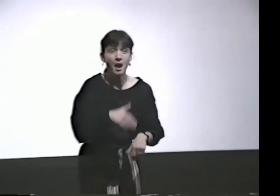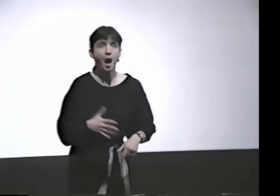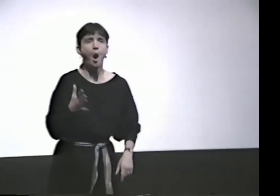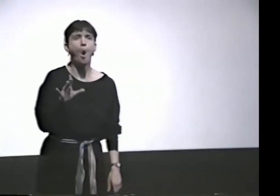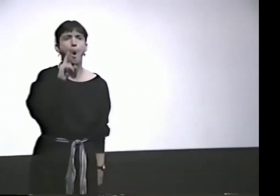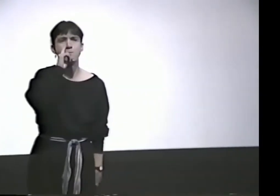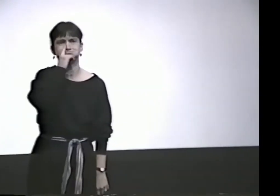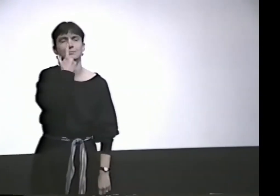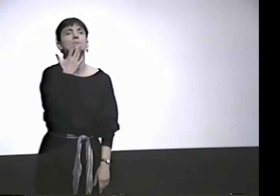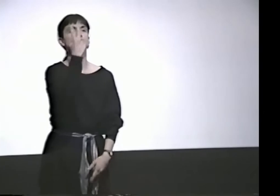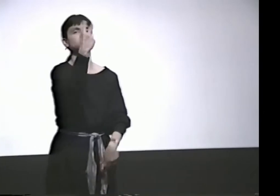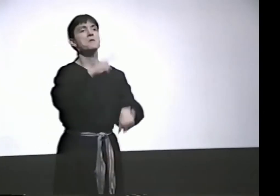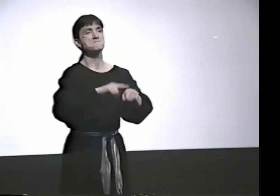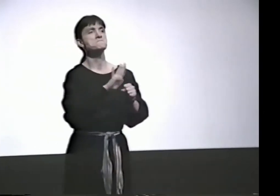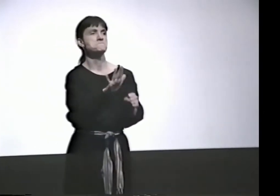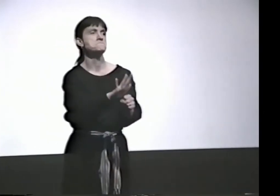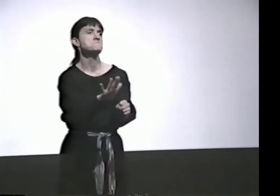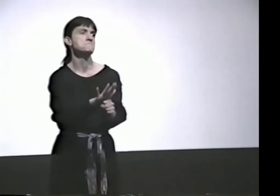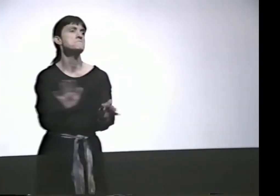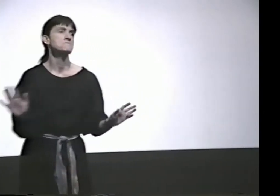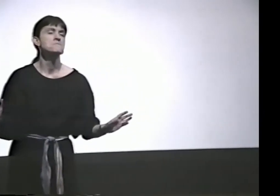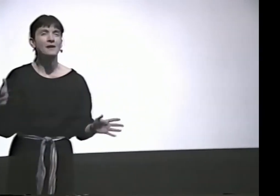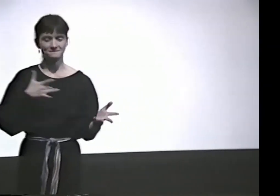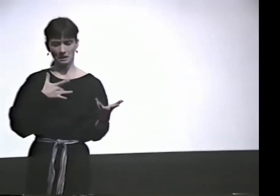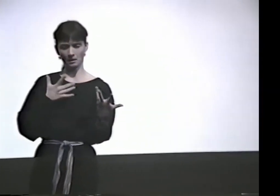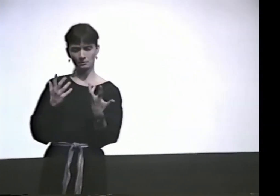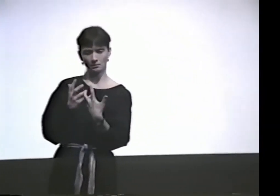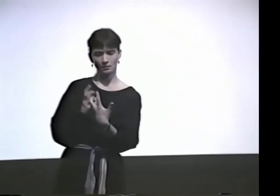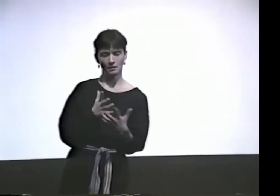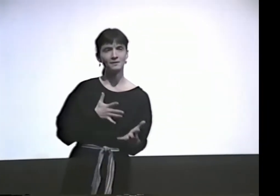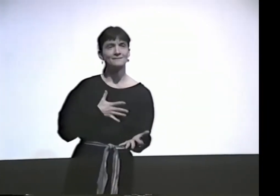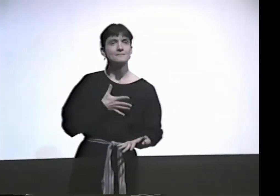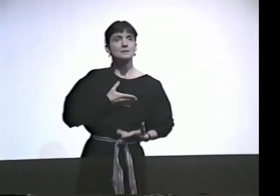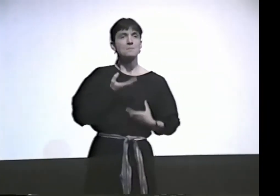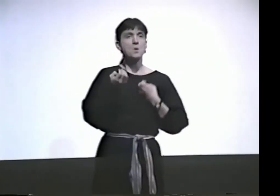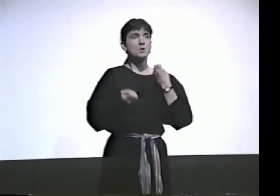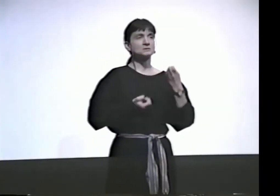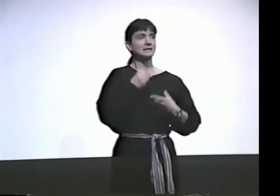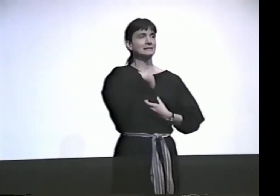I THINK, "OH, 3 TIMES, PEOPLE WILL BE REALLY BORED WITH THAT, SO I'LL JUST DO IT ONCE." I HAVE TO FEEL WHAT'S RIGHT AND WHAT FITS